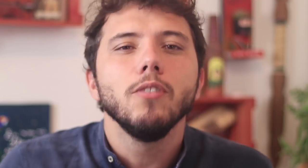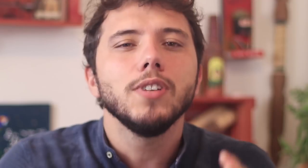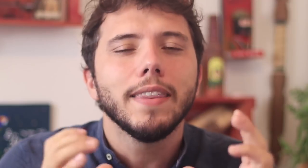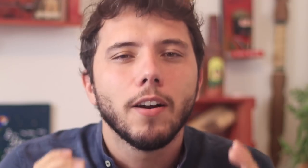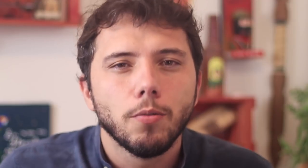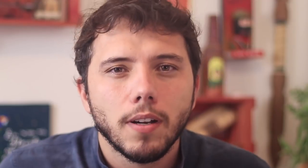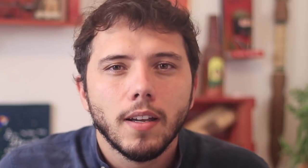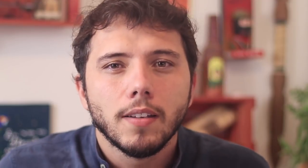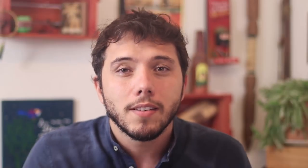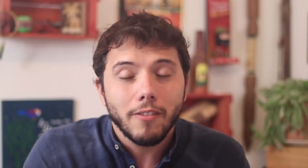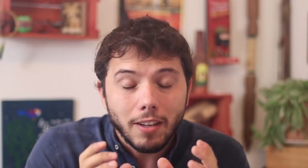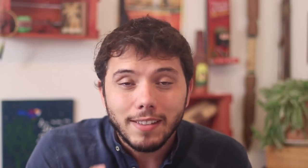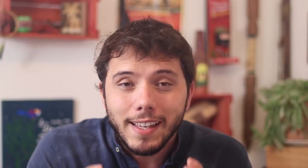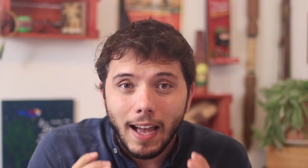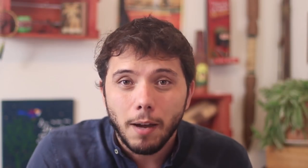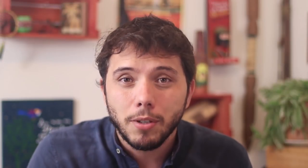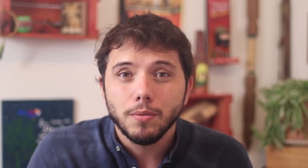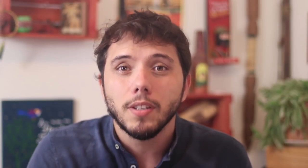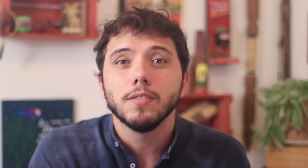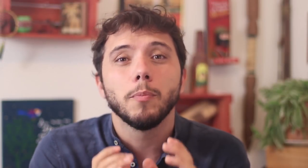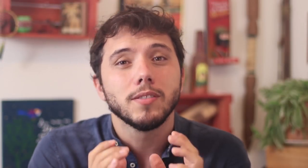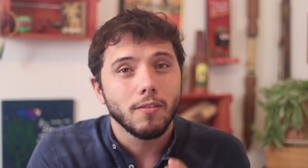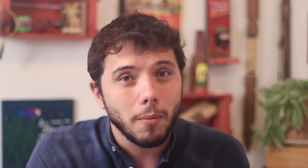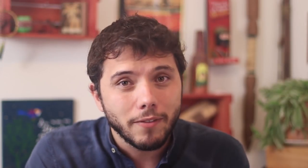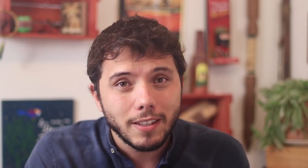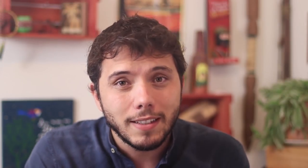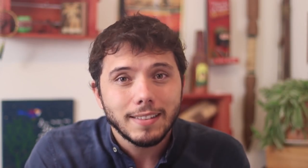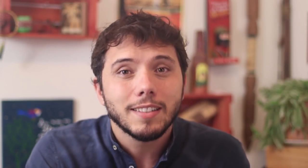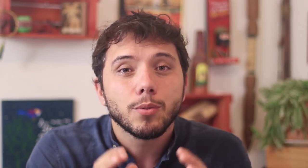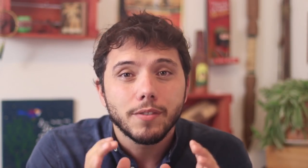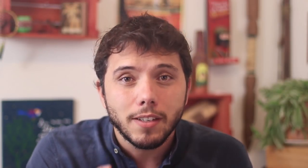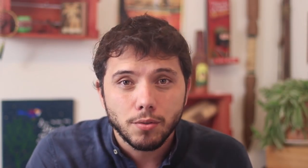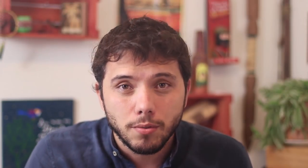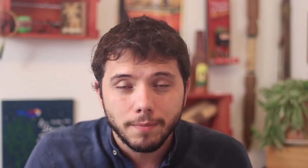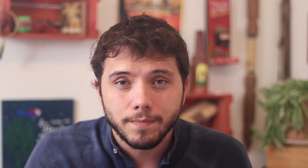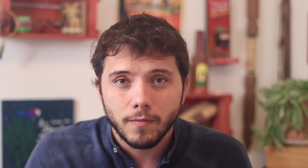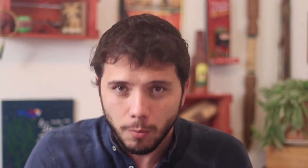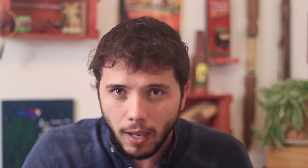Not after leaving it. You will see that it will be quick and you'll see that it may save a life including yours. Shall we begin?